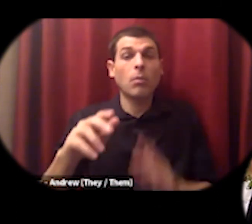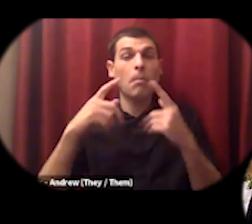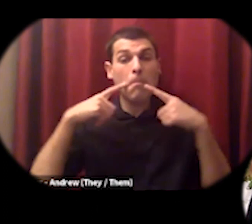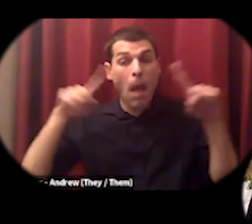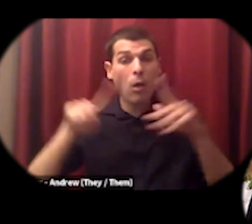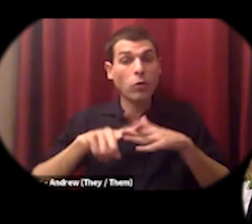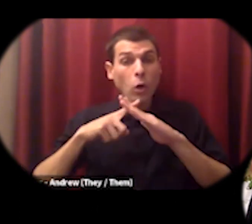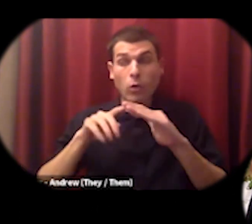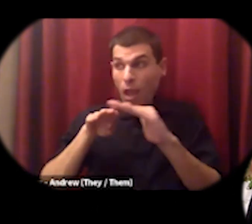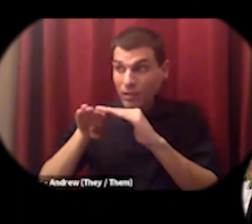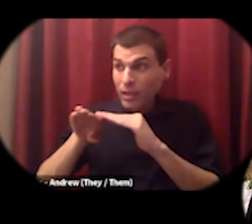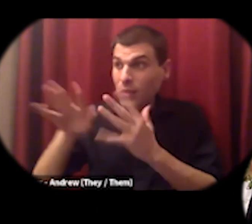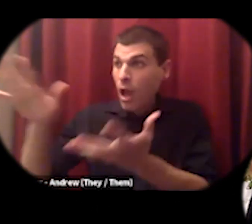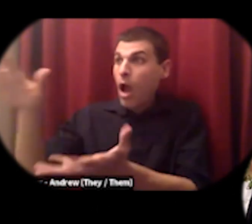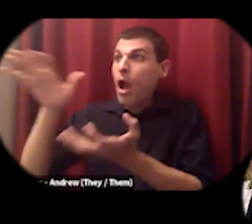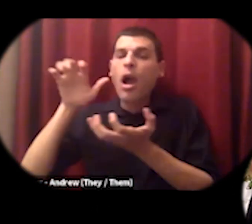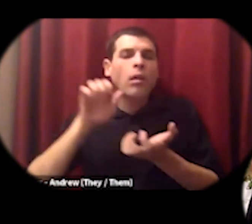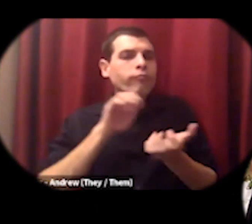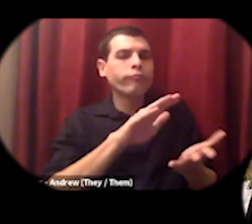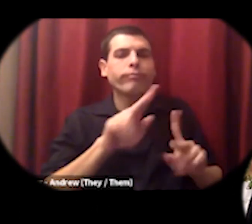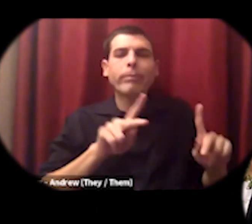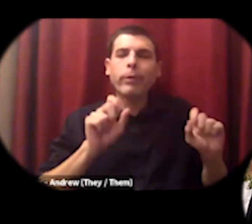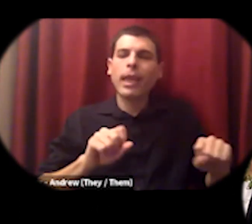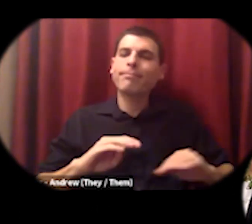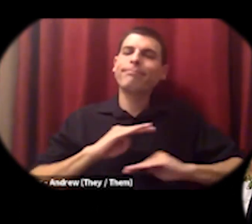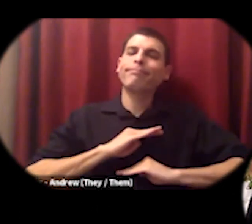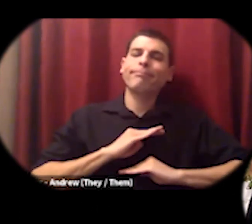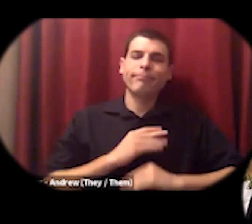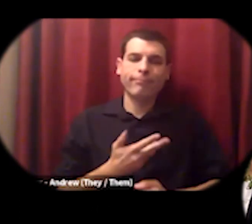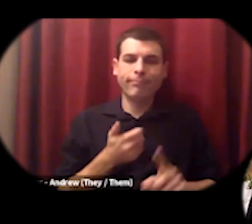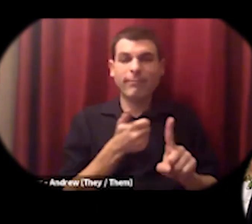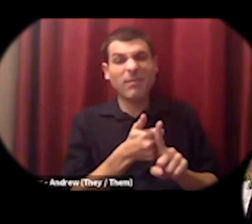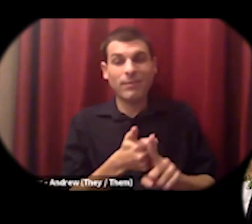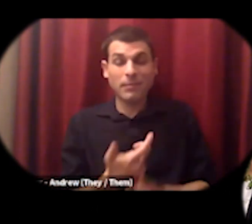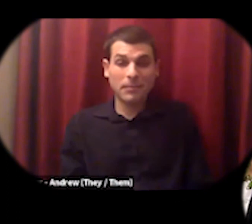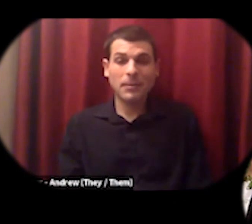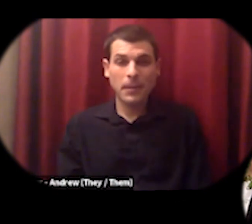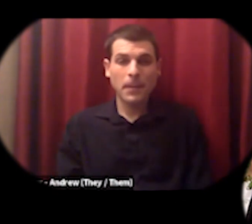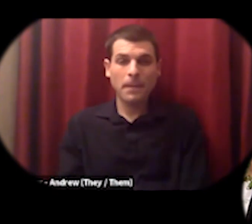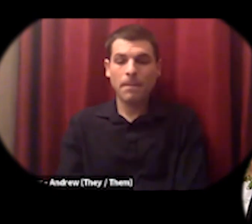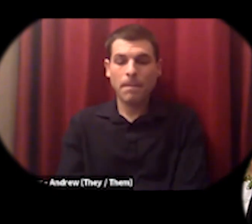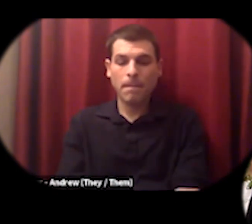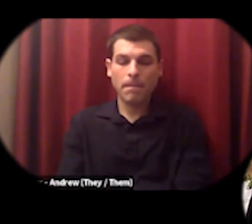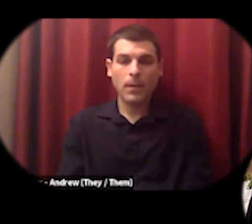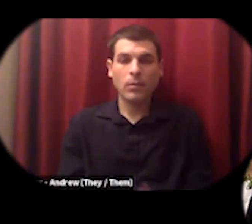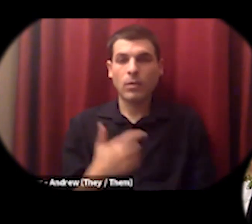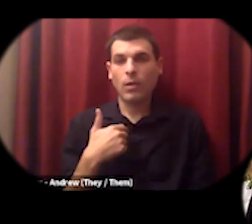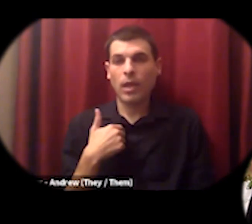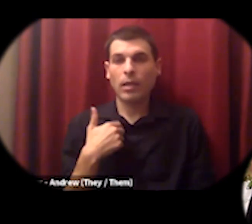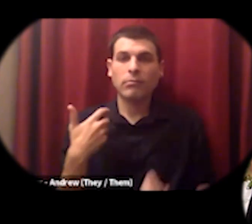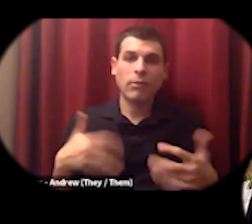and so not to belabor this to try to fill up the time